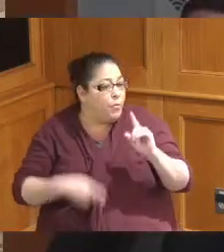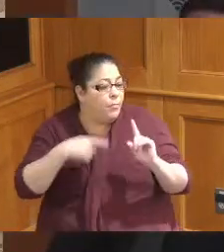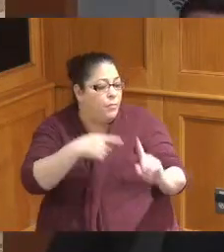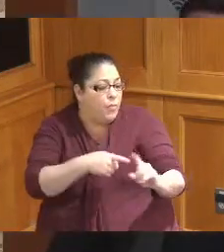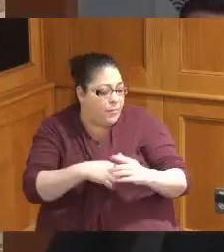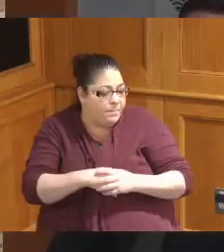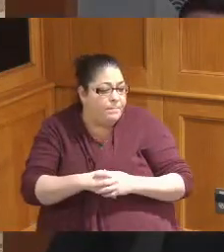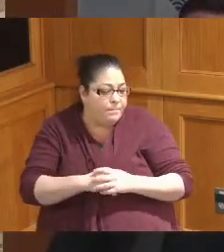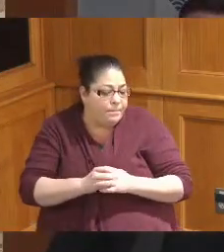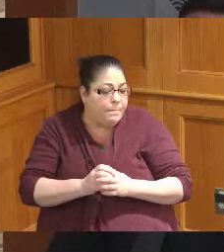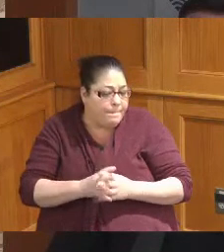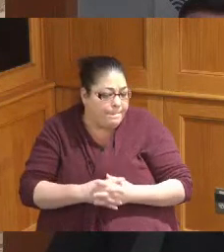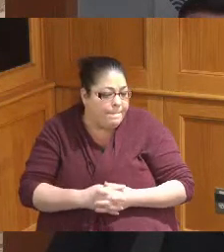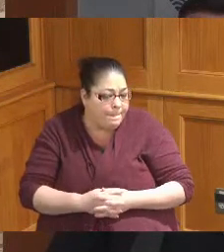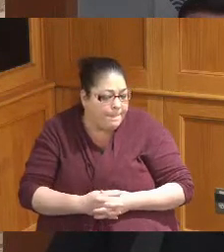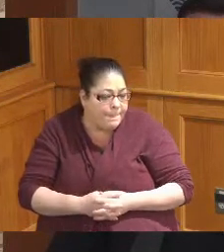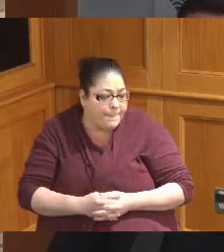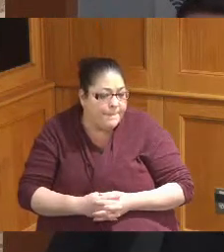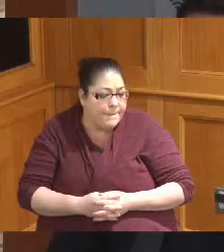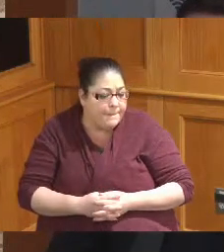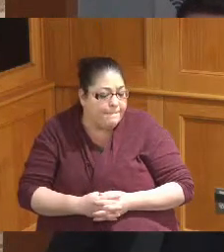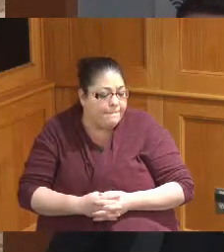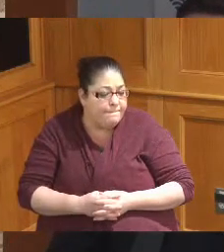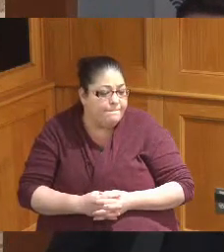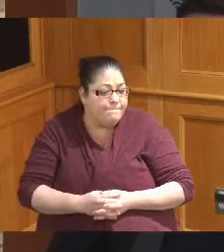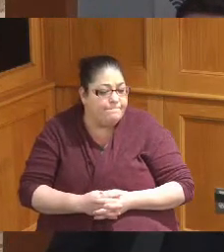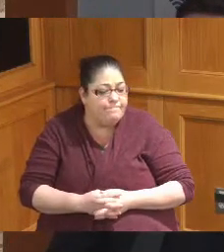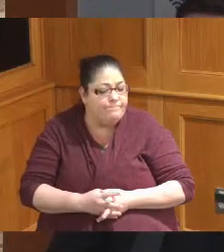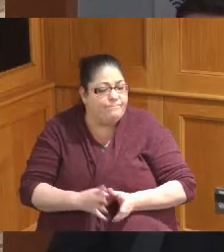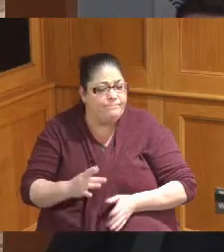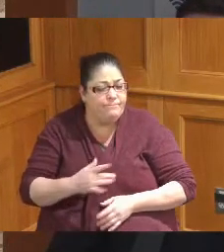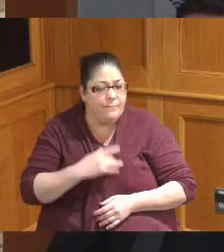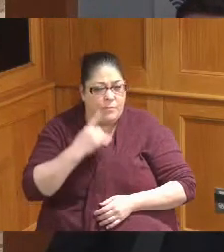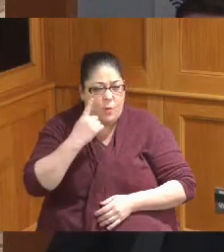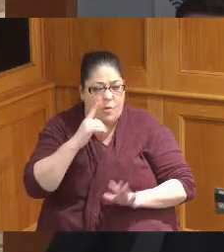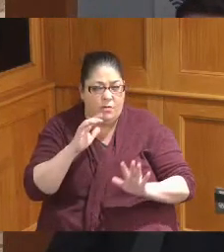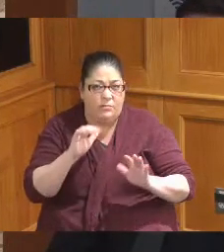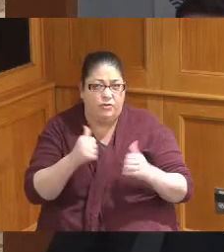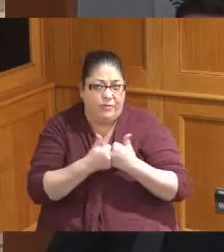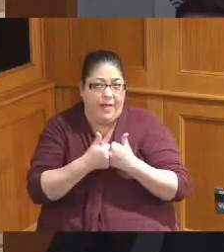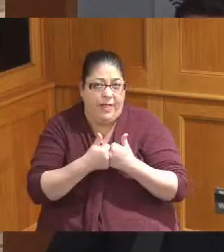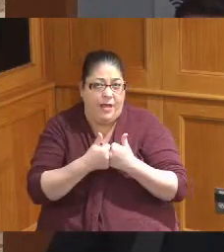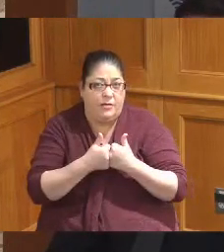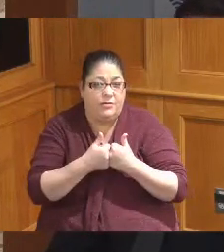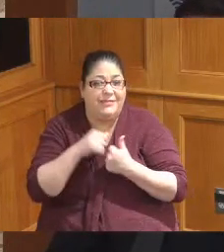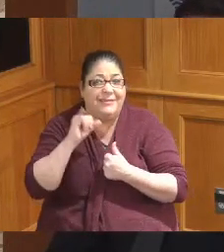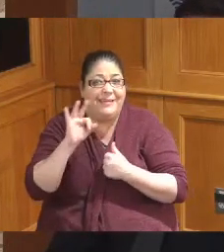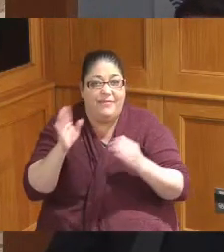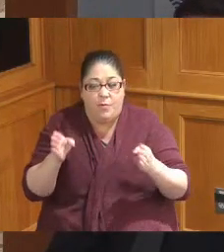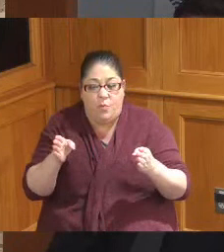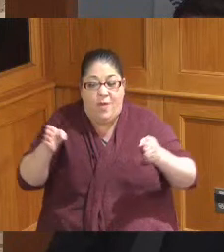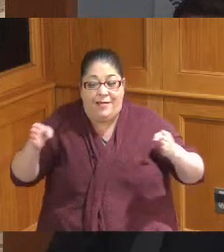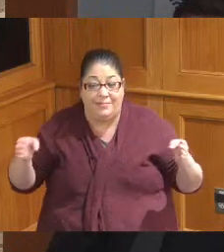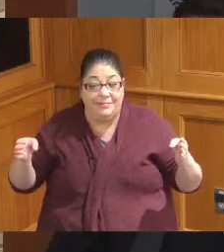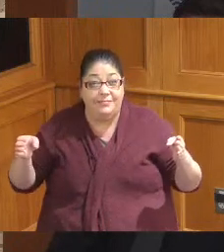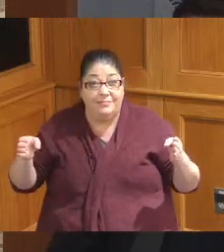the things that I think the challenge with Road widening infrastructures the the potential for